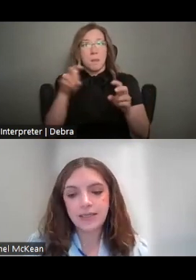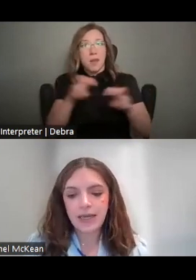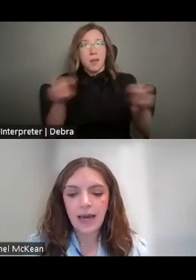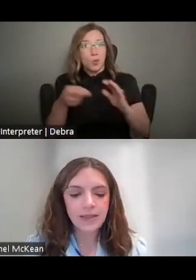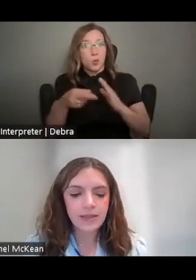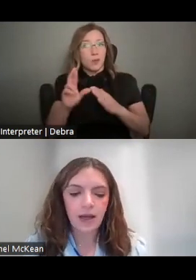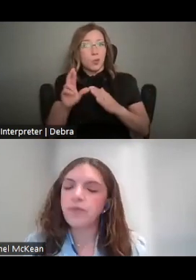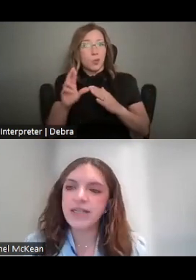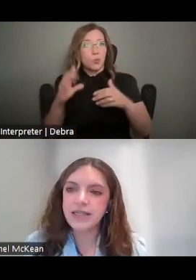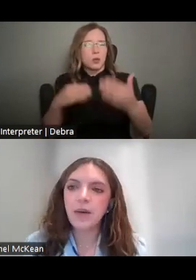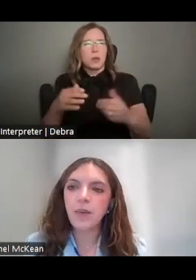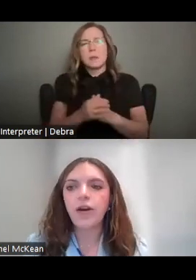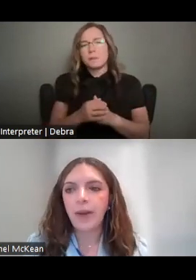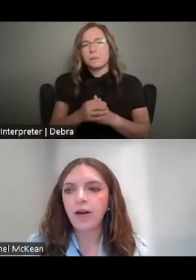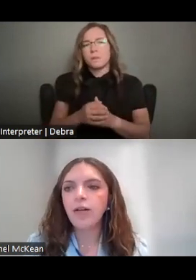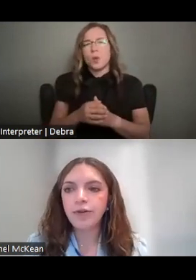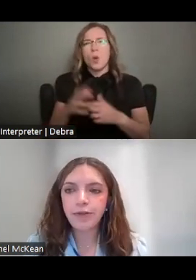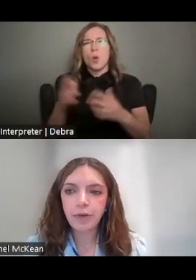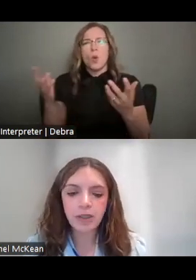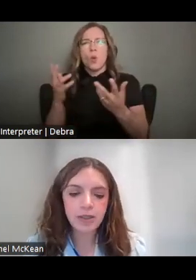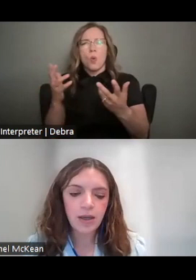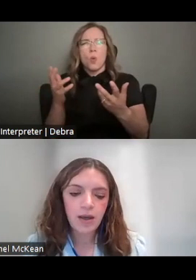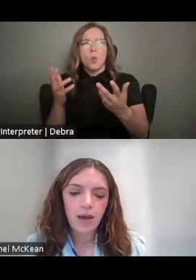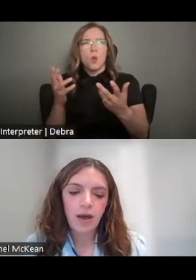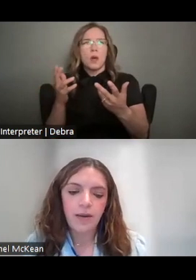NOT RESONATE WITH OUR PANEL OF REVIEWERS.